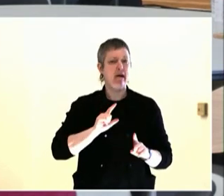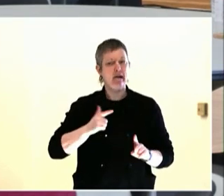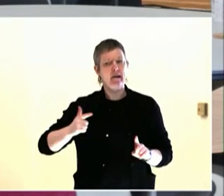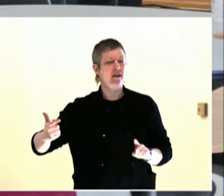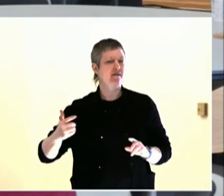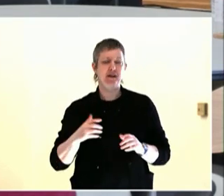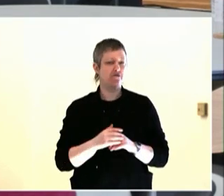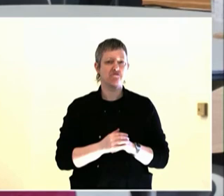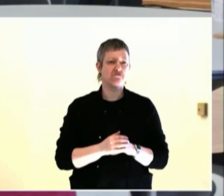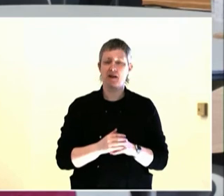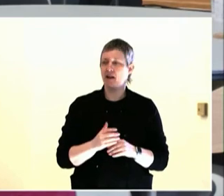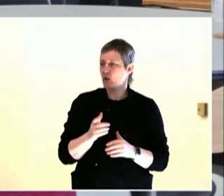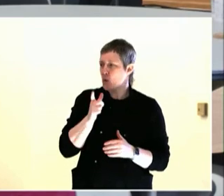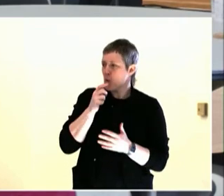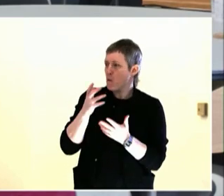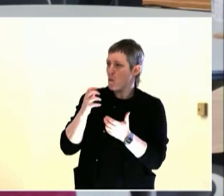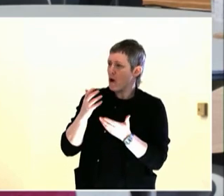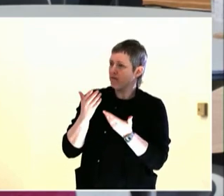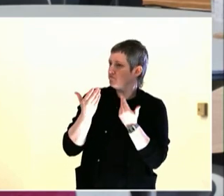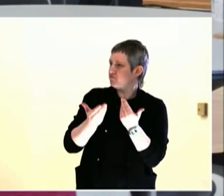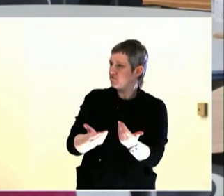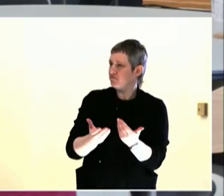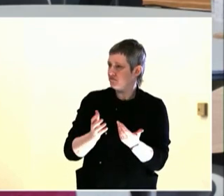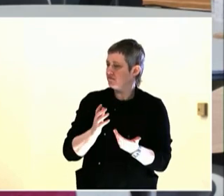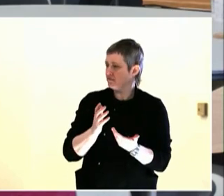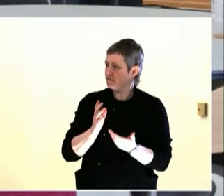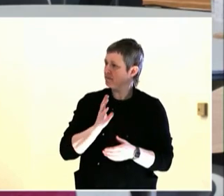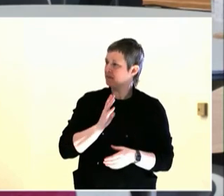in nonfiction writing.